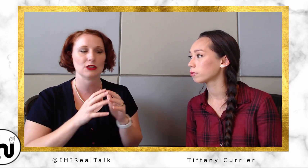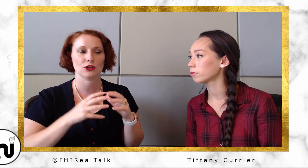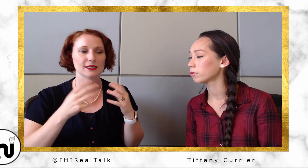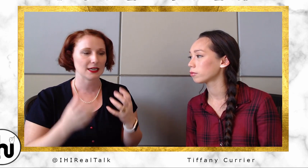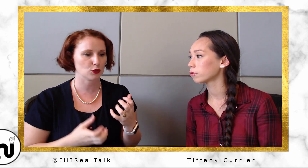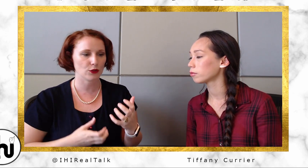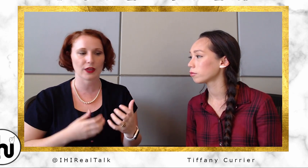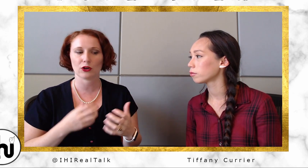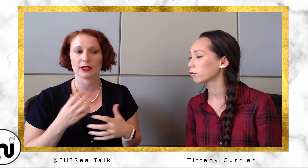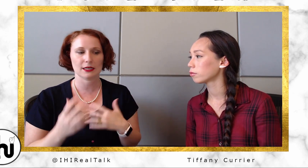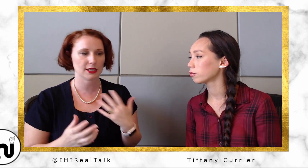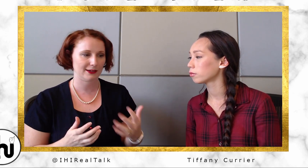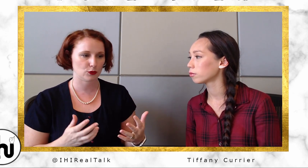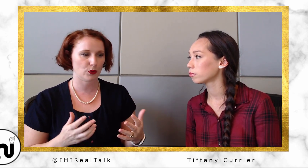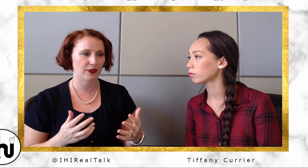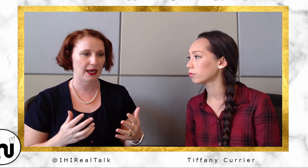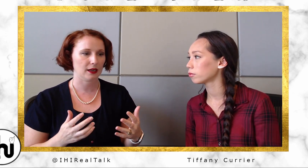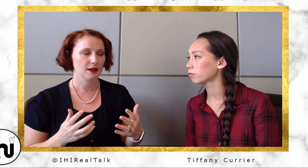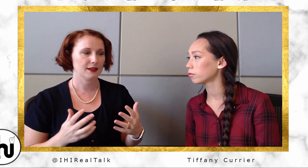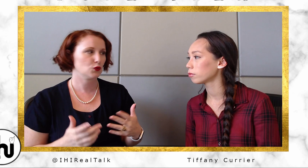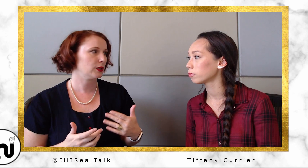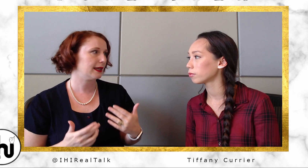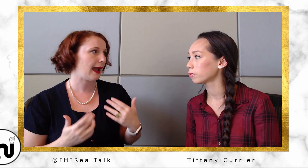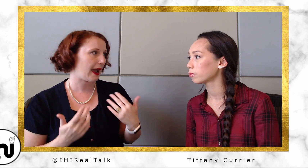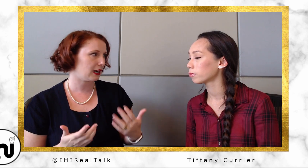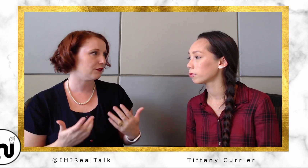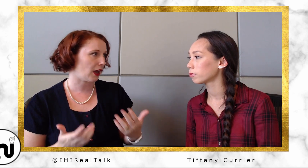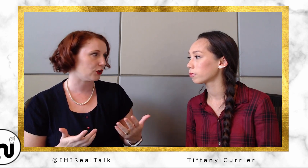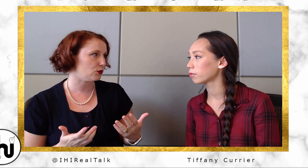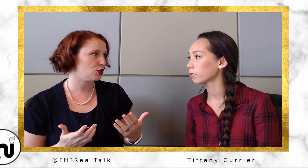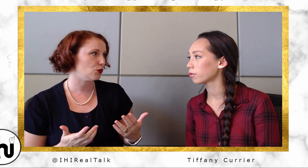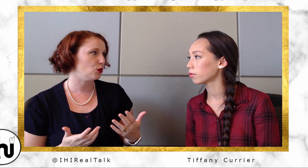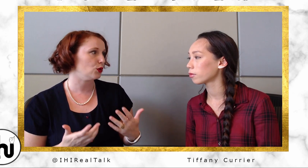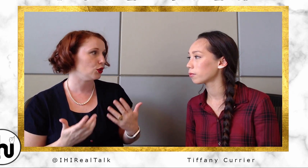tangible thing or an intangible thing that's really adding value to you and